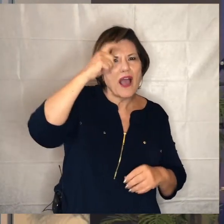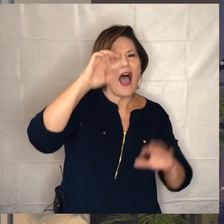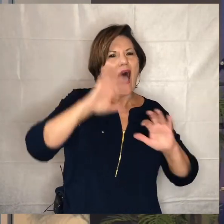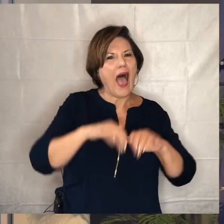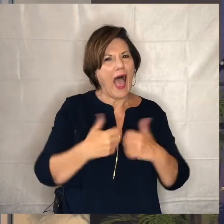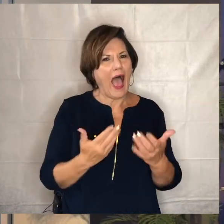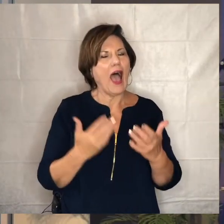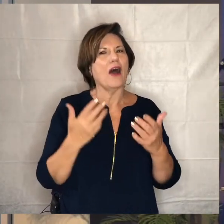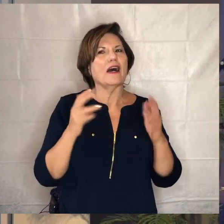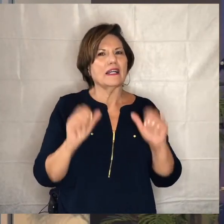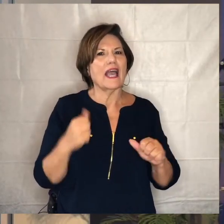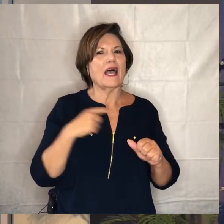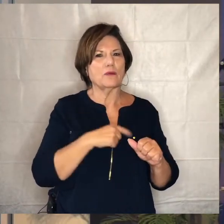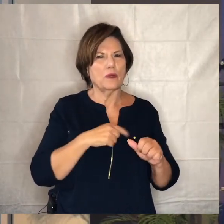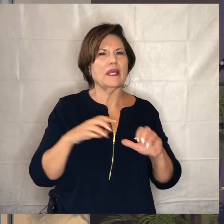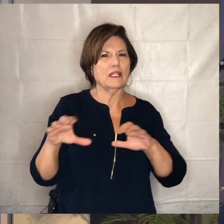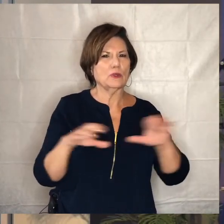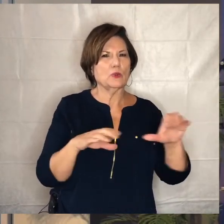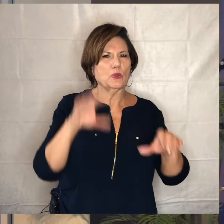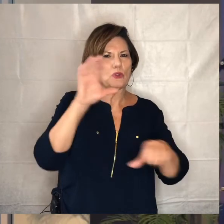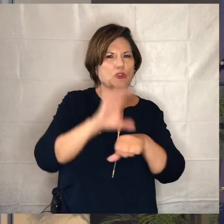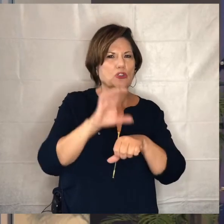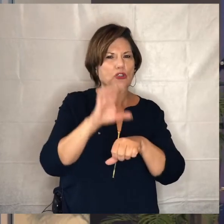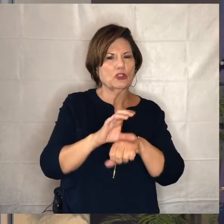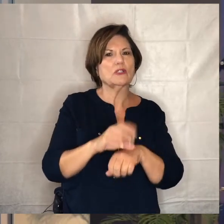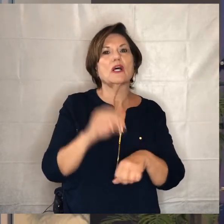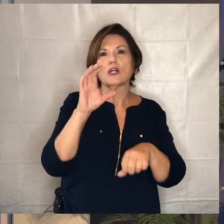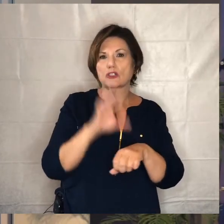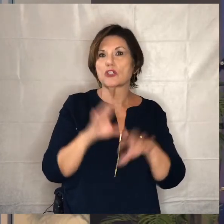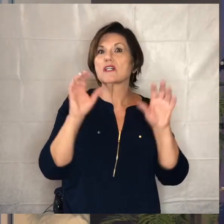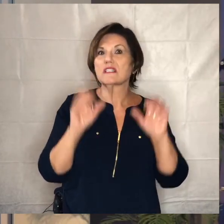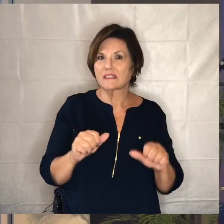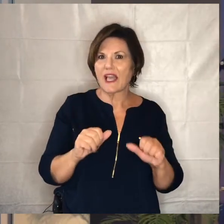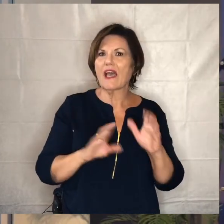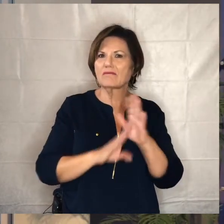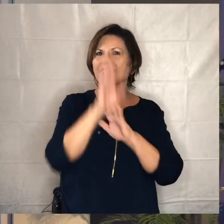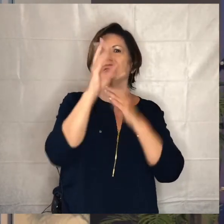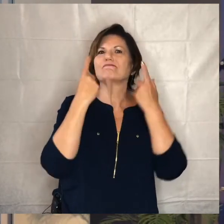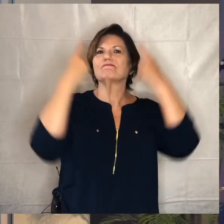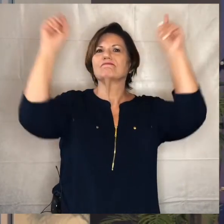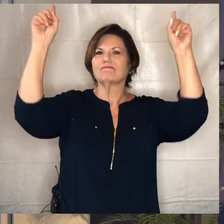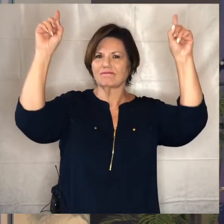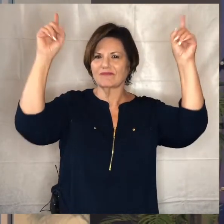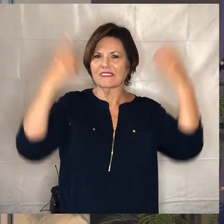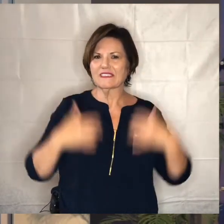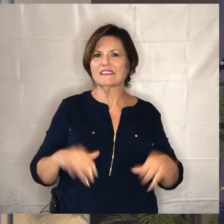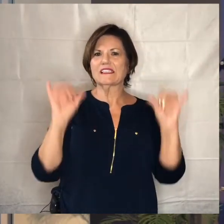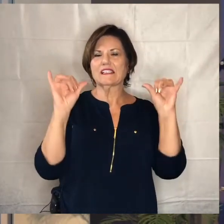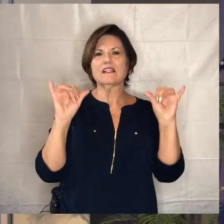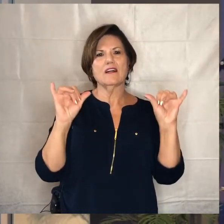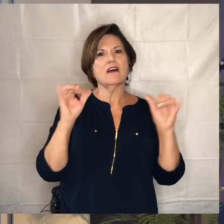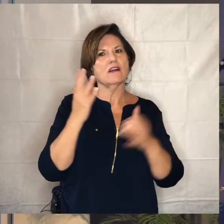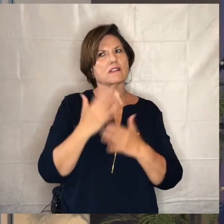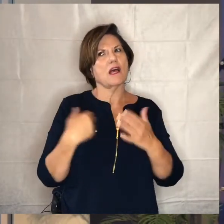might be able to do church and the church can actually thrive during those times and so for some of us we're kind of thinking